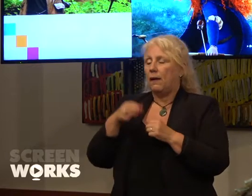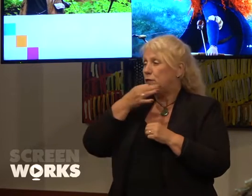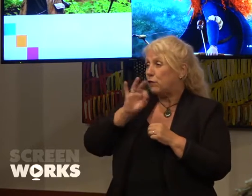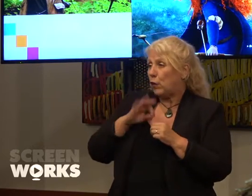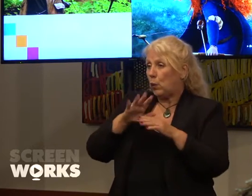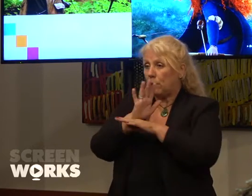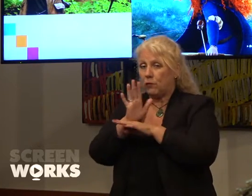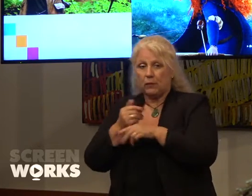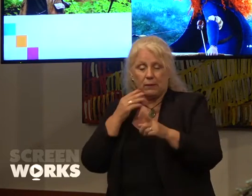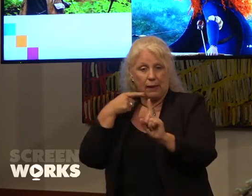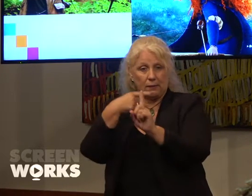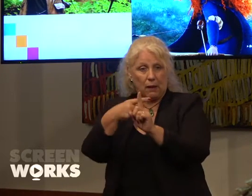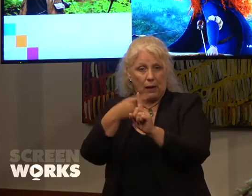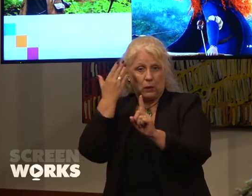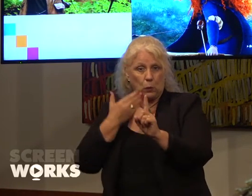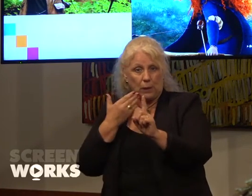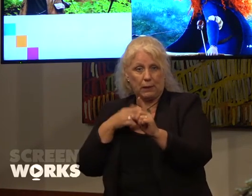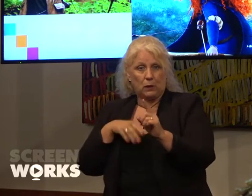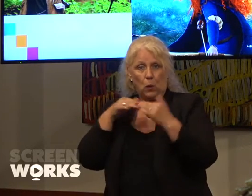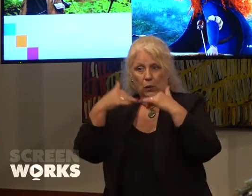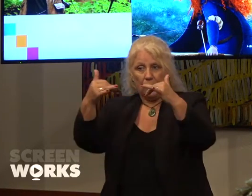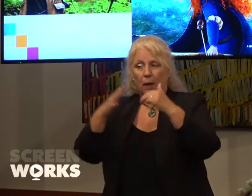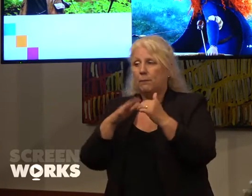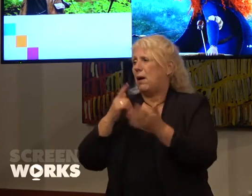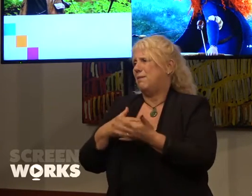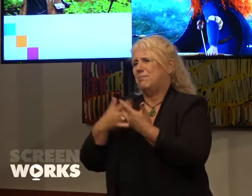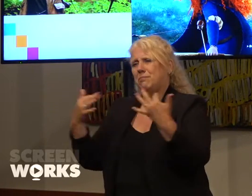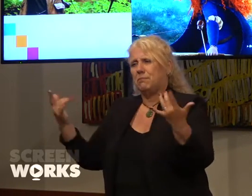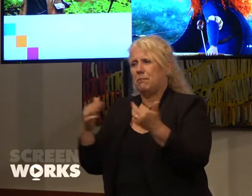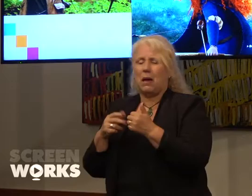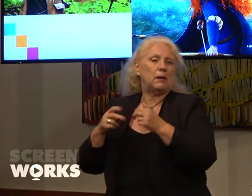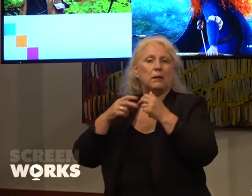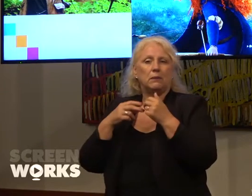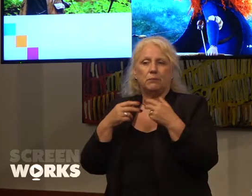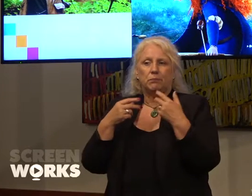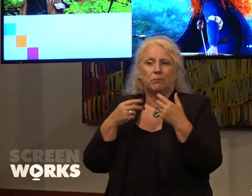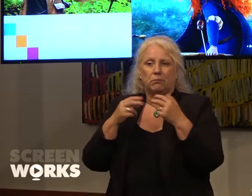are targeting women audiences and yet there's a large volume of research and evidence that shows that women of all